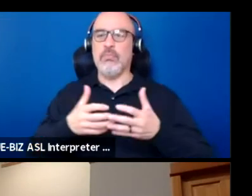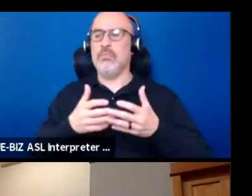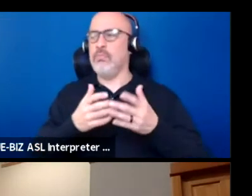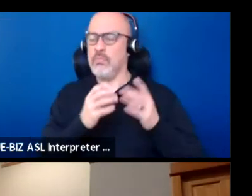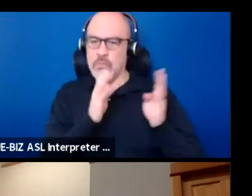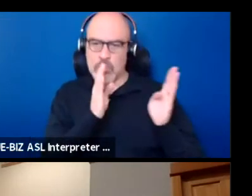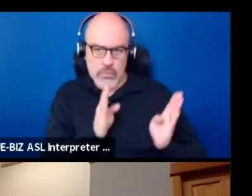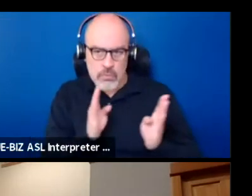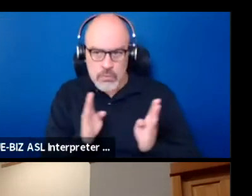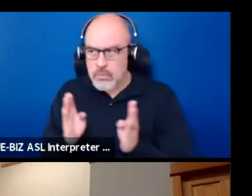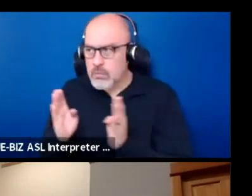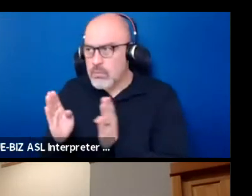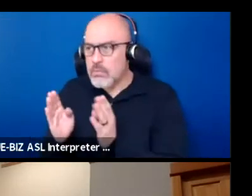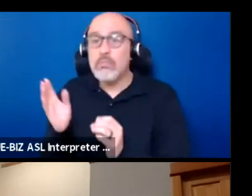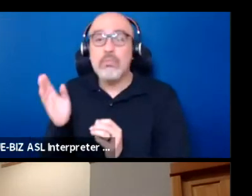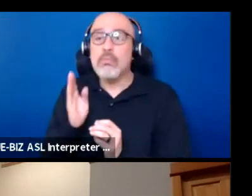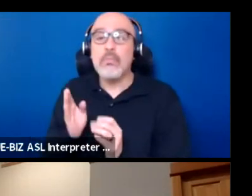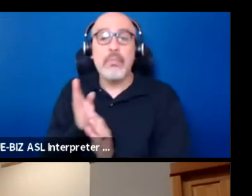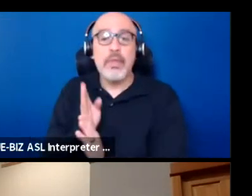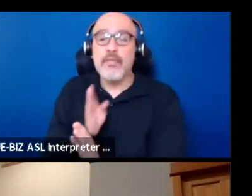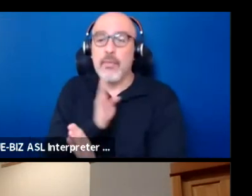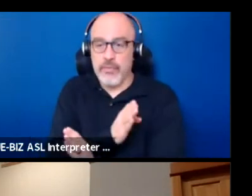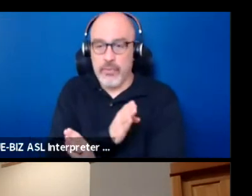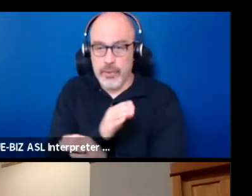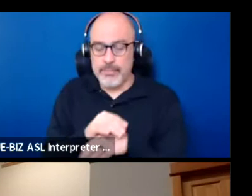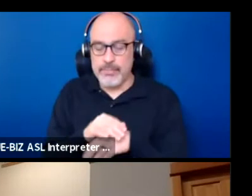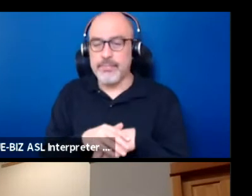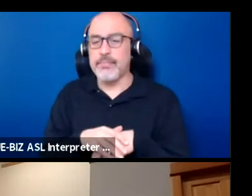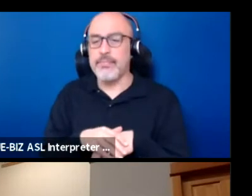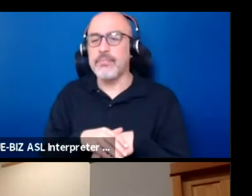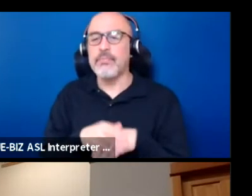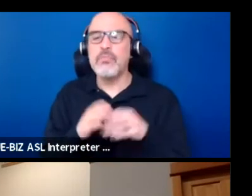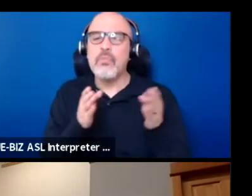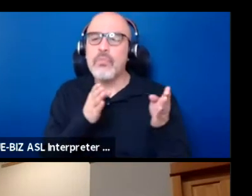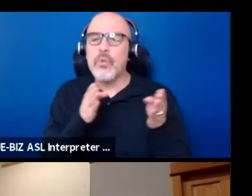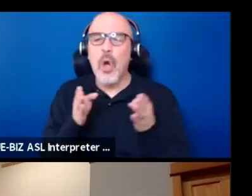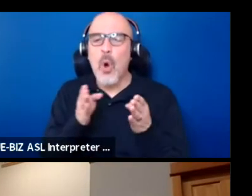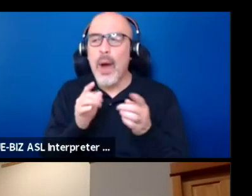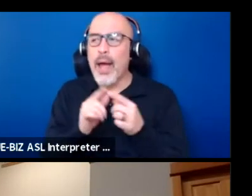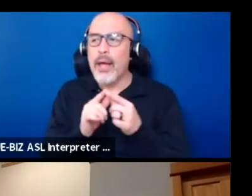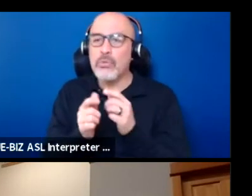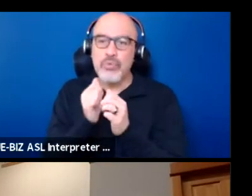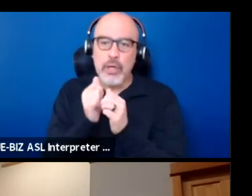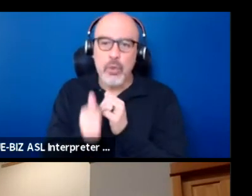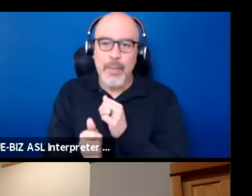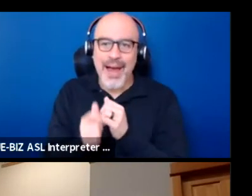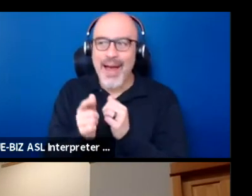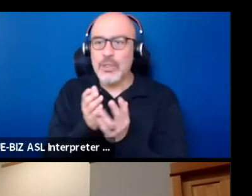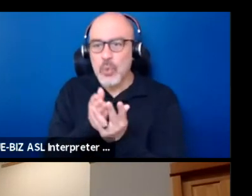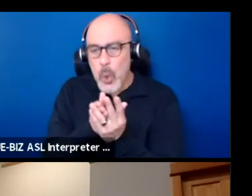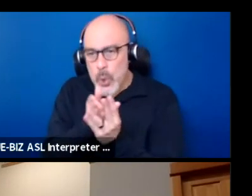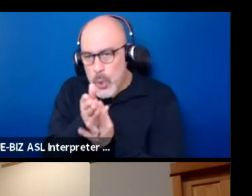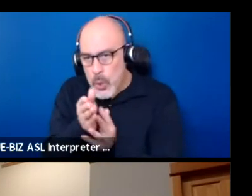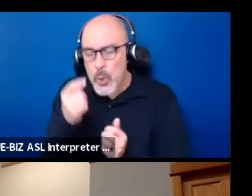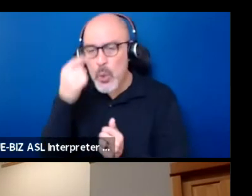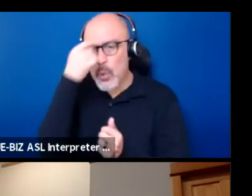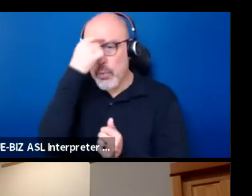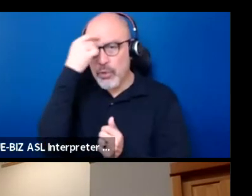in a way that we never have before as a way of moving past this trauma and a way of turning to one another.